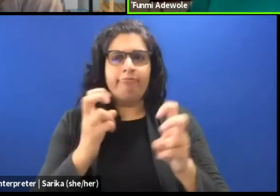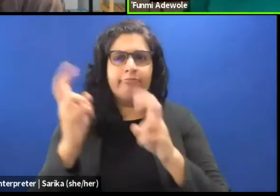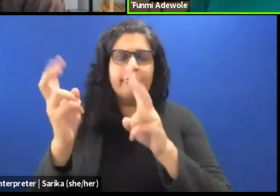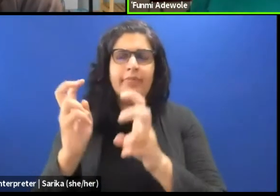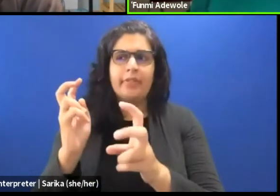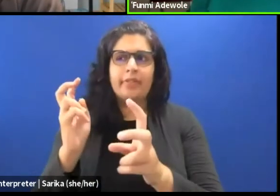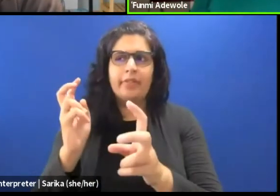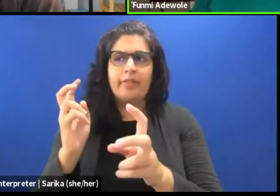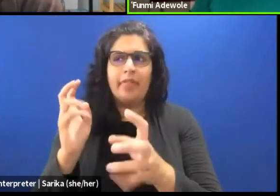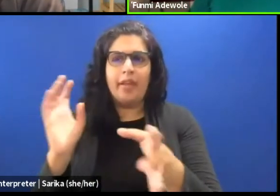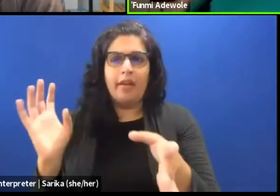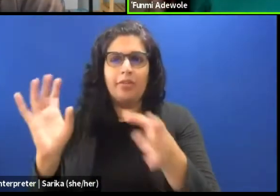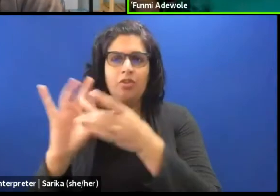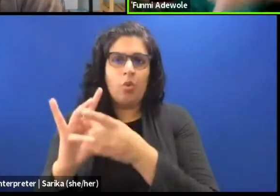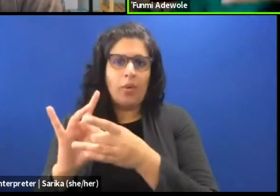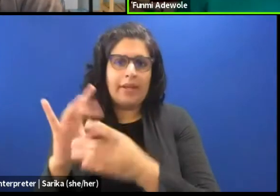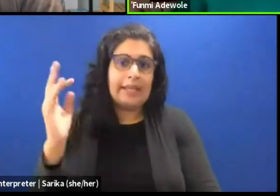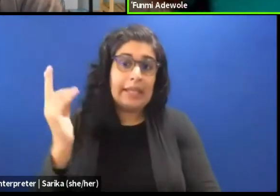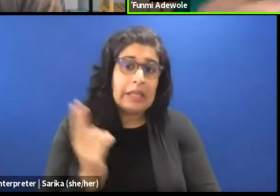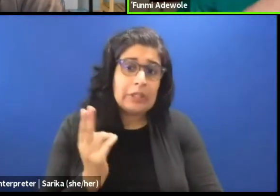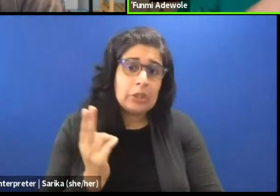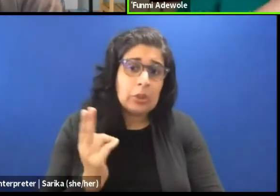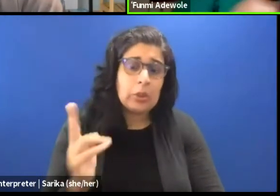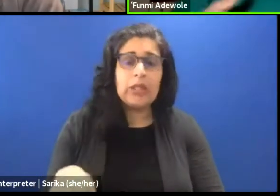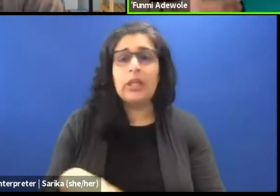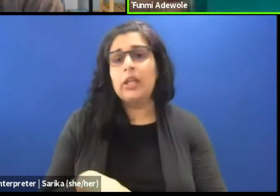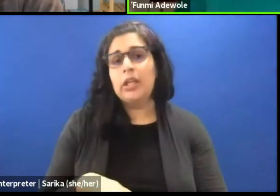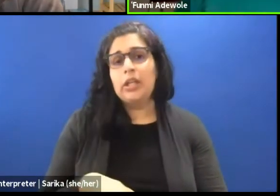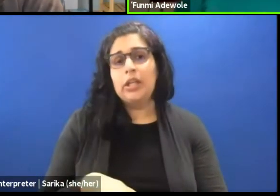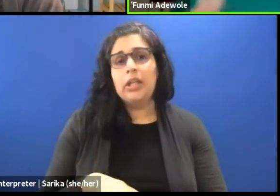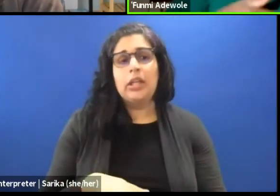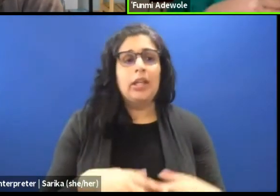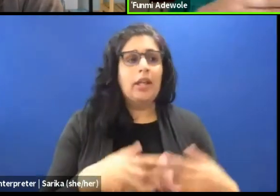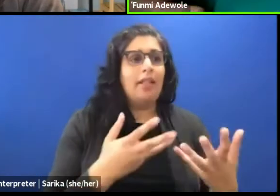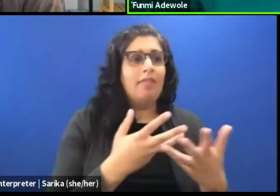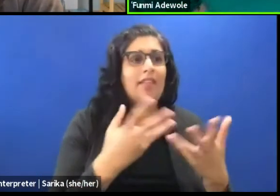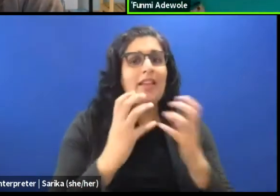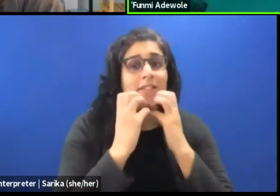and things of value, you know, landscape of value,